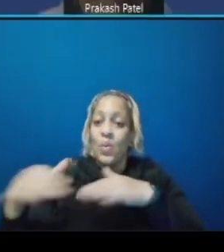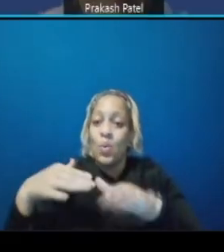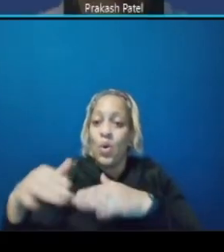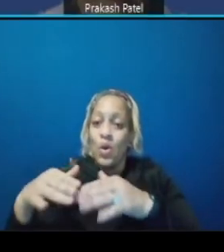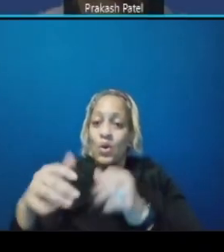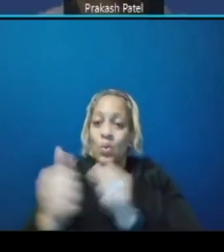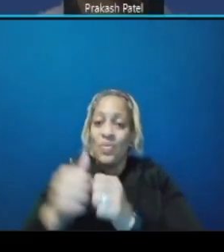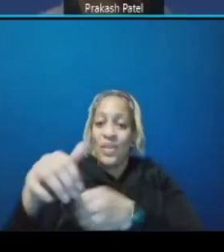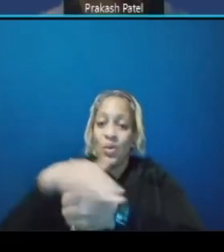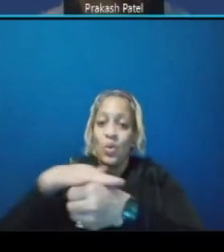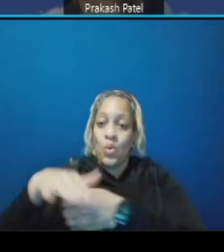thank you